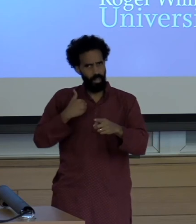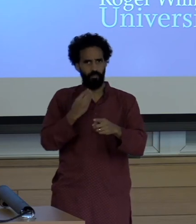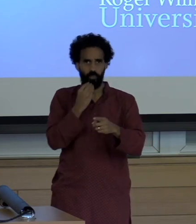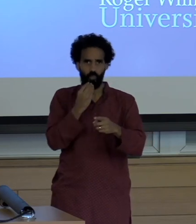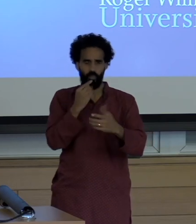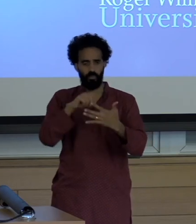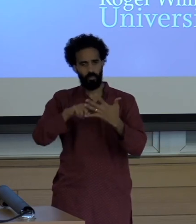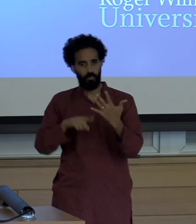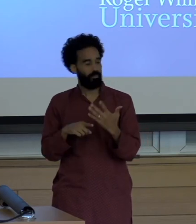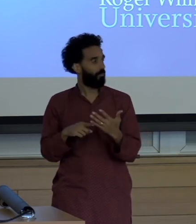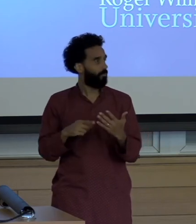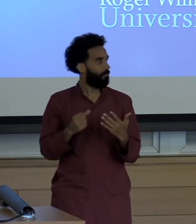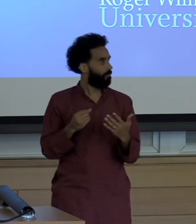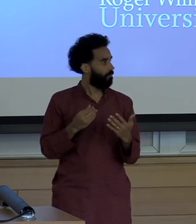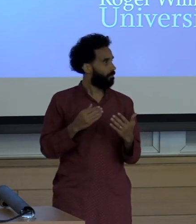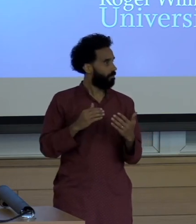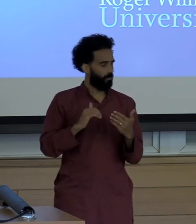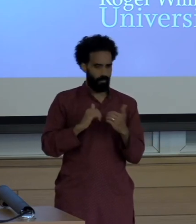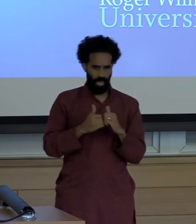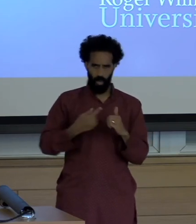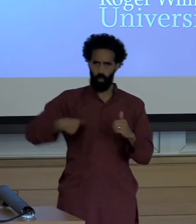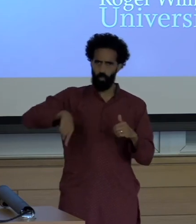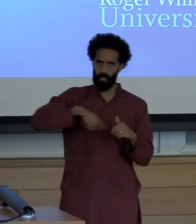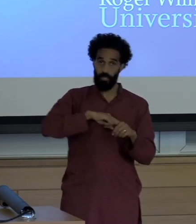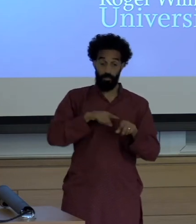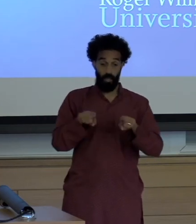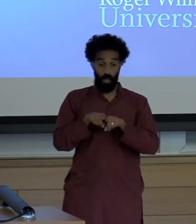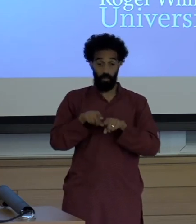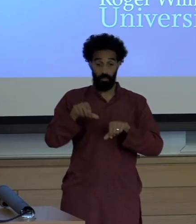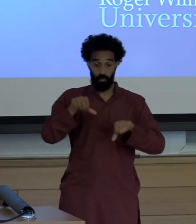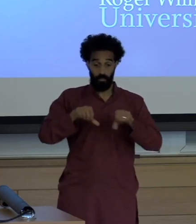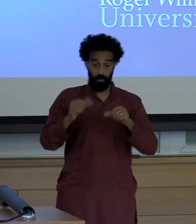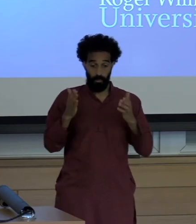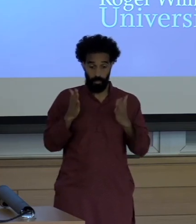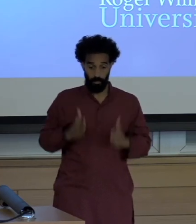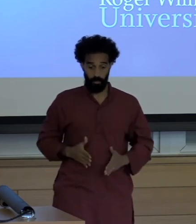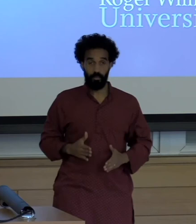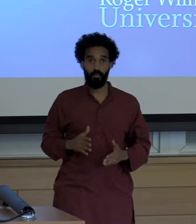How do we as scientists, you know infuse these in our minority